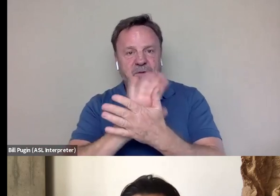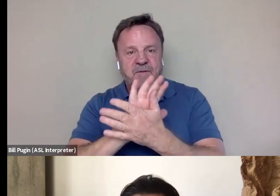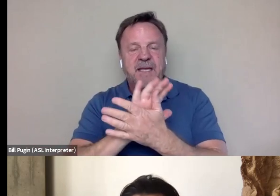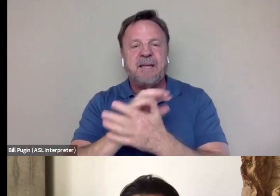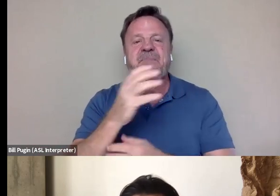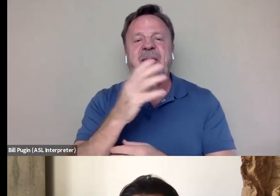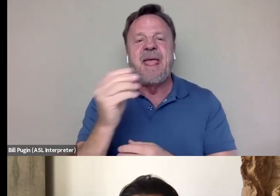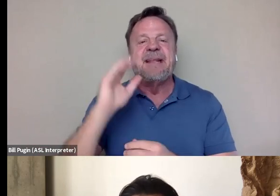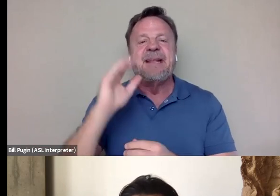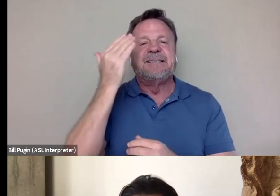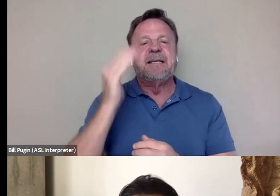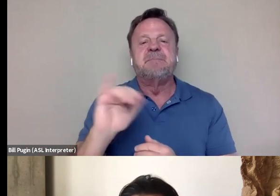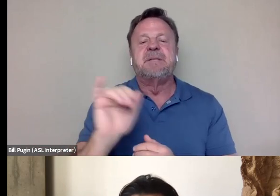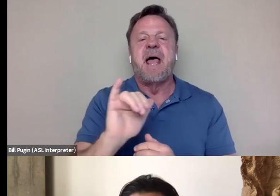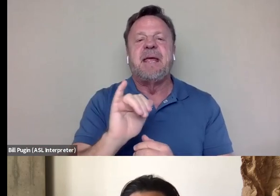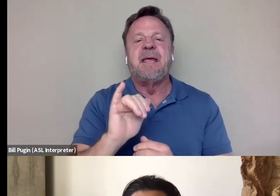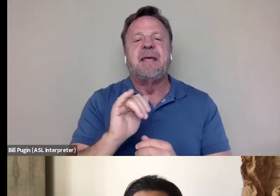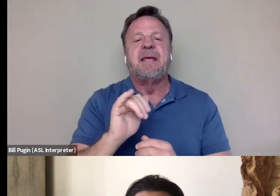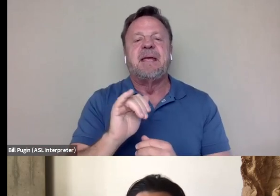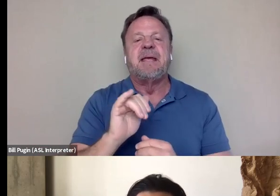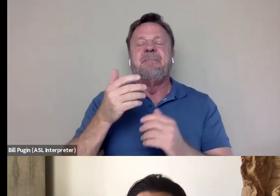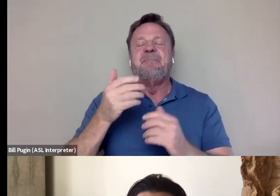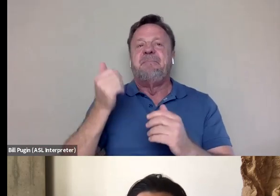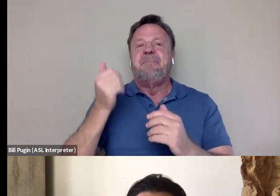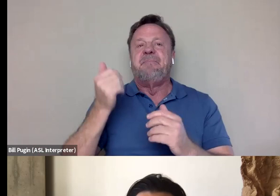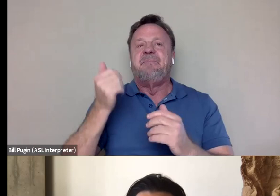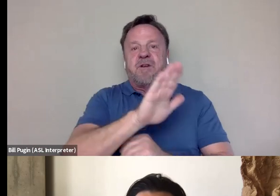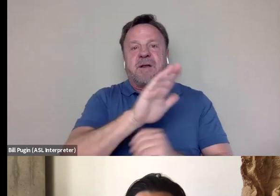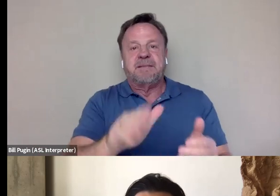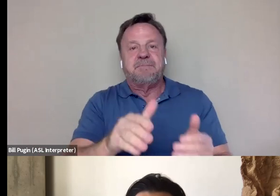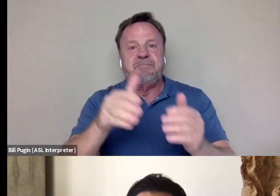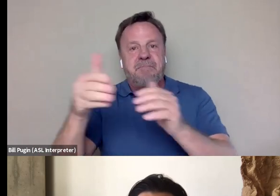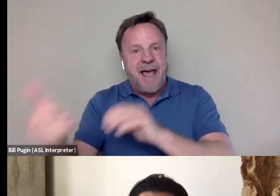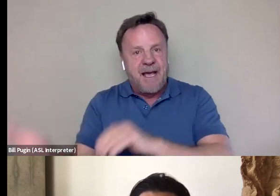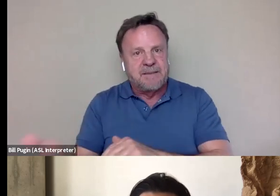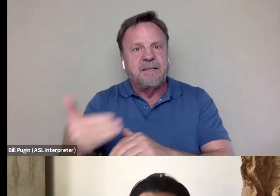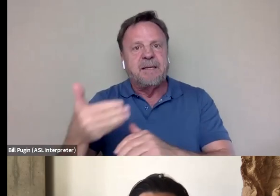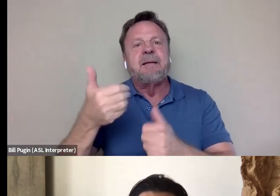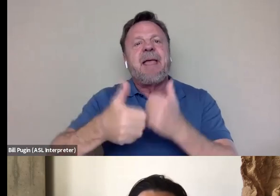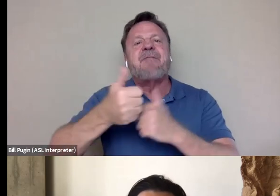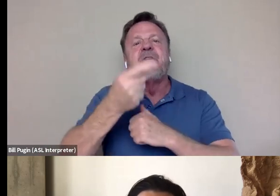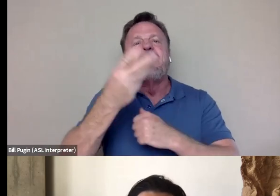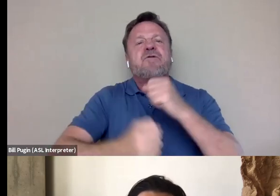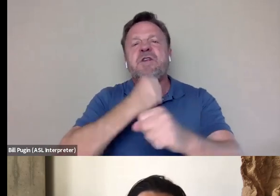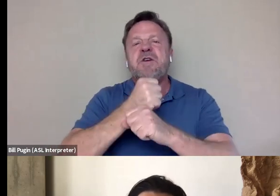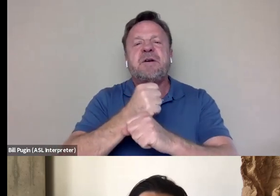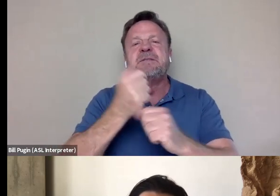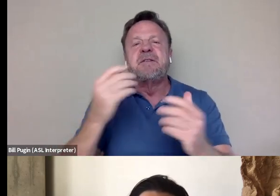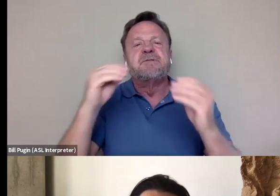And it just seems like, you know, in the wake of his passing every few years, there is some sort of resurgence of interest in Bruce Lee.